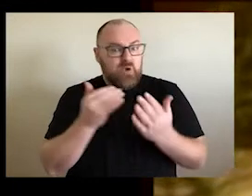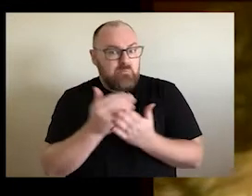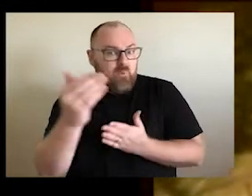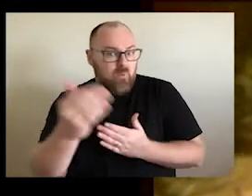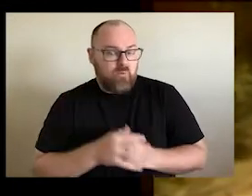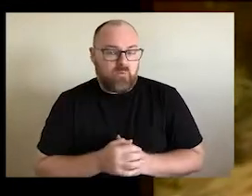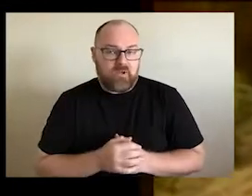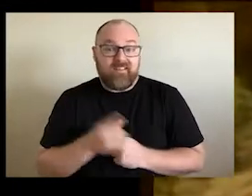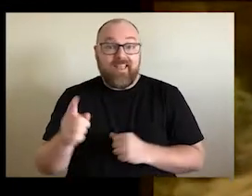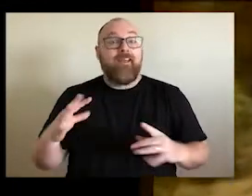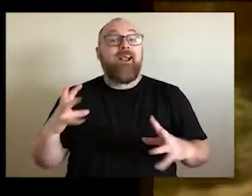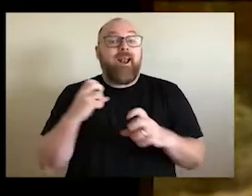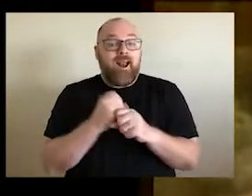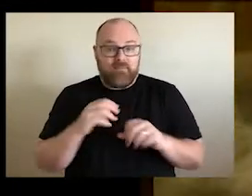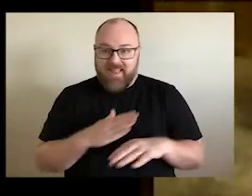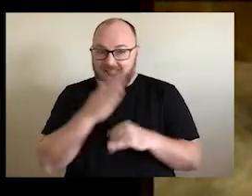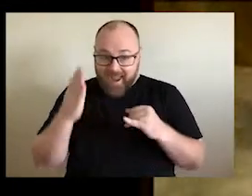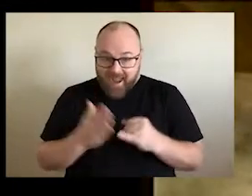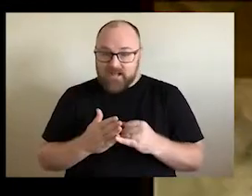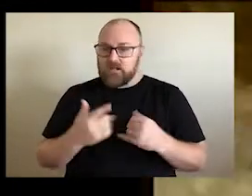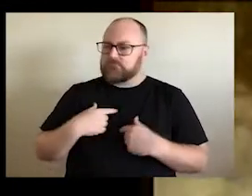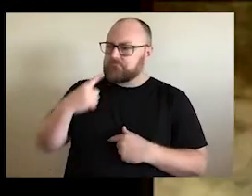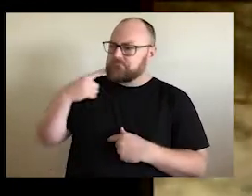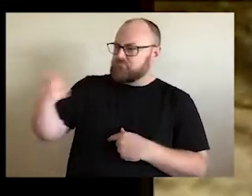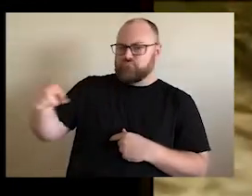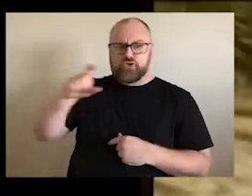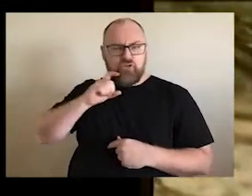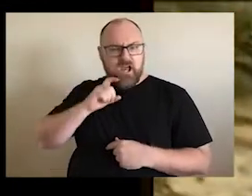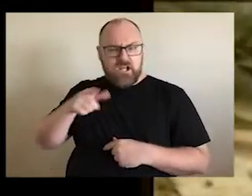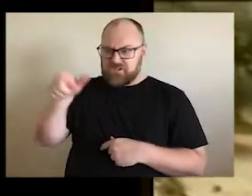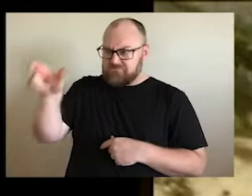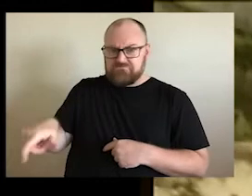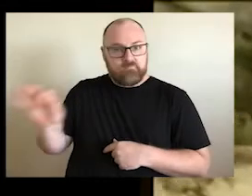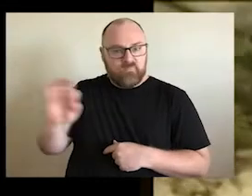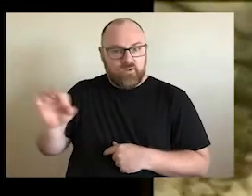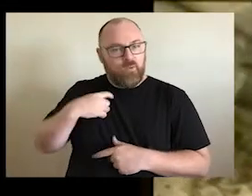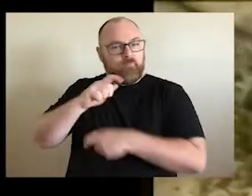then, at the end of it all, he said, we didn't think of them as strangers. We thought of them as friends